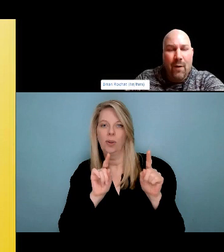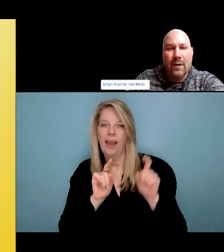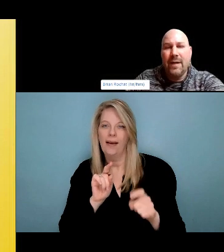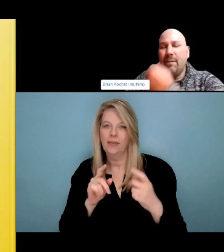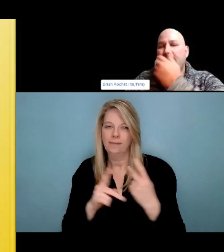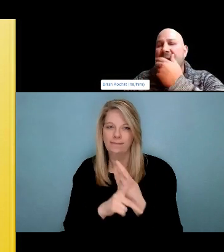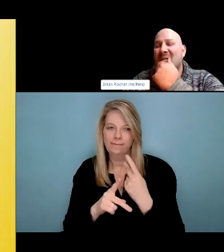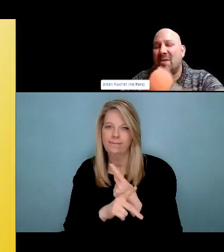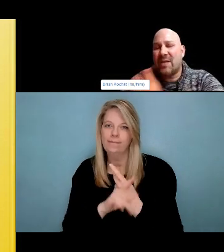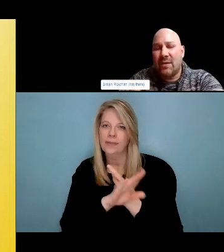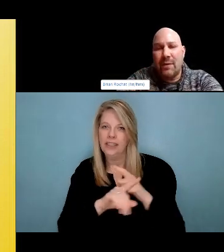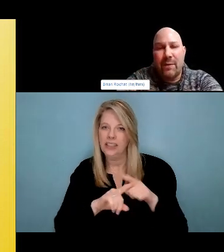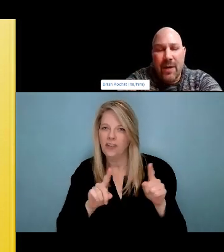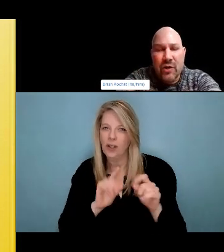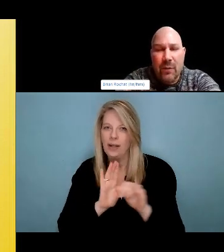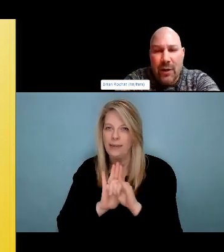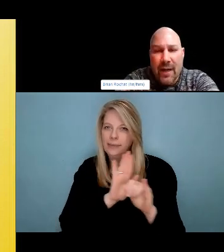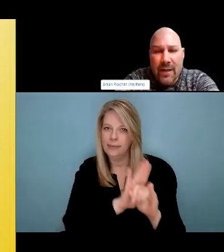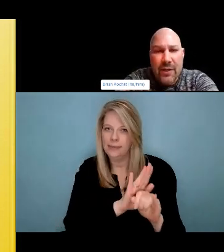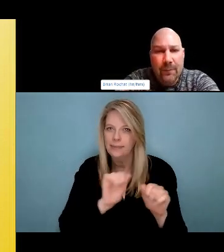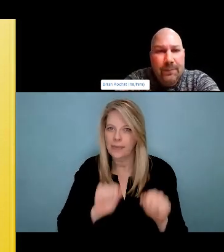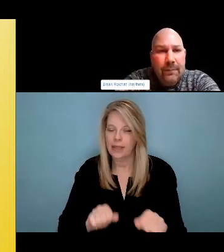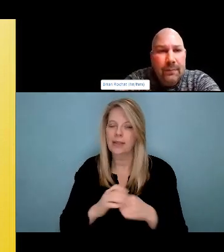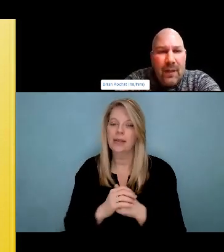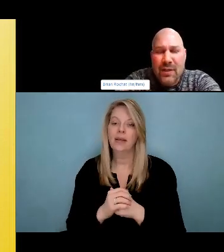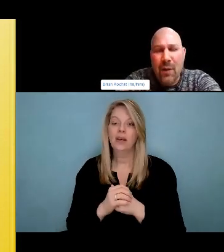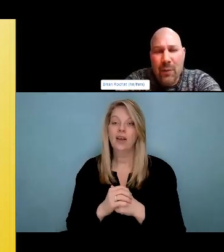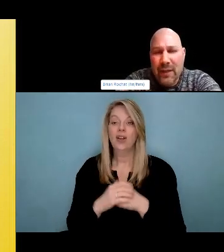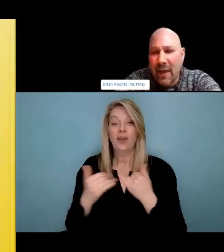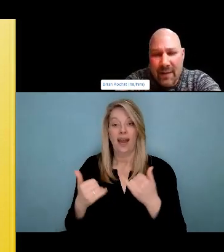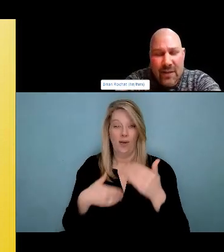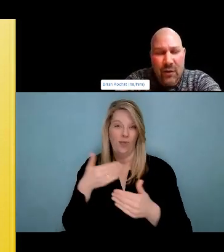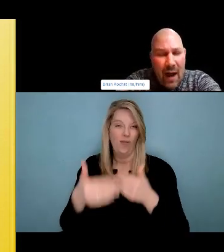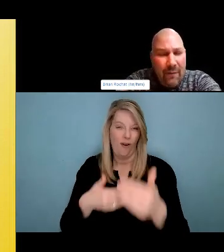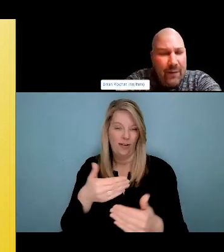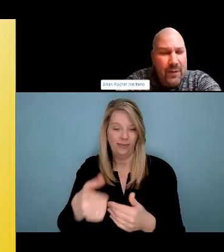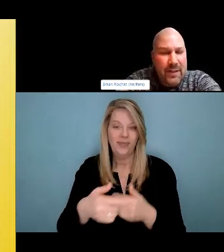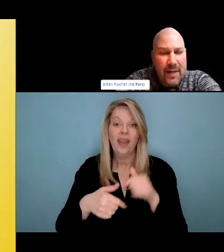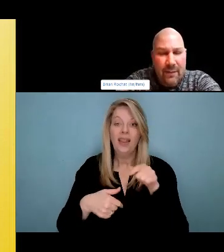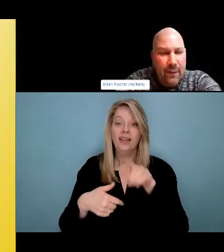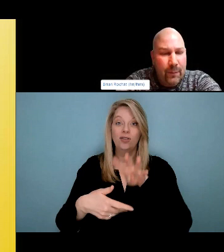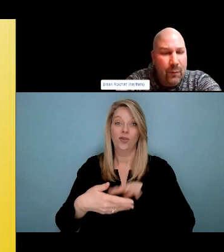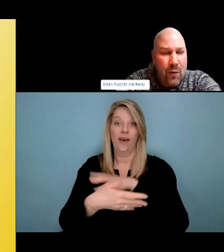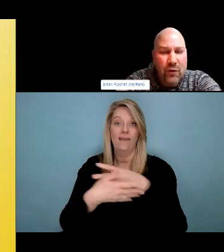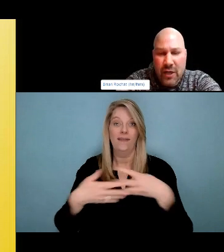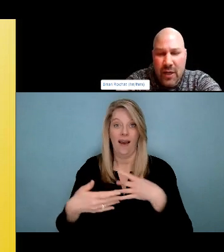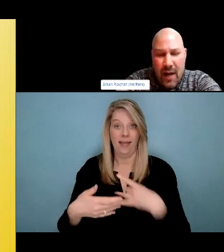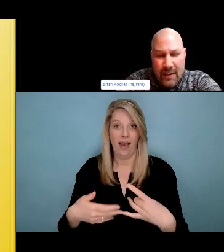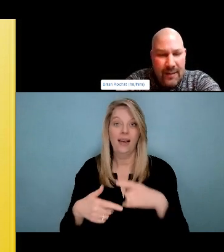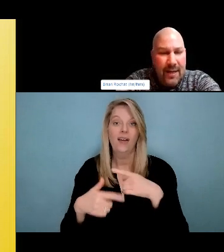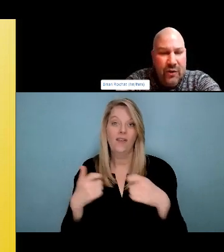Okay. Again, I apologize about that small screen. I do have another video and hopefully I could blow, that one up. But in response to that video, I just want